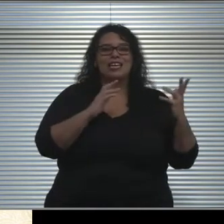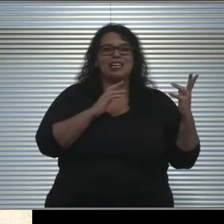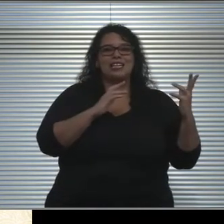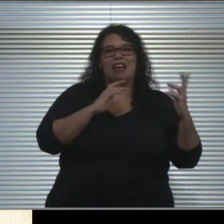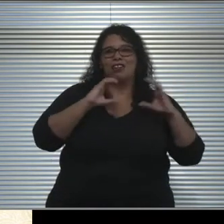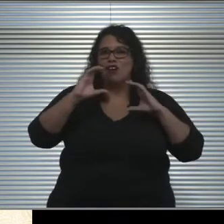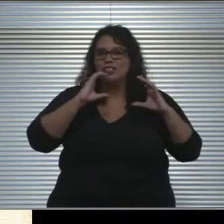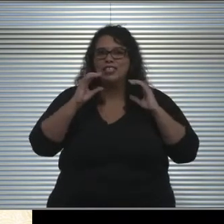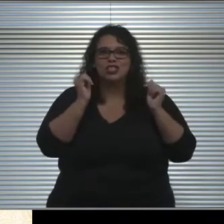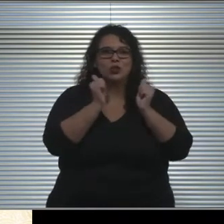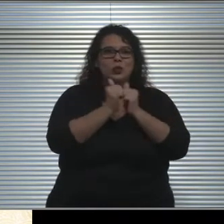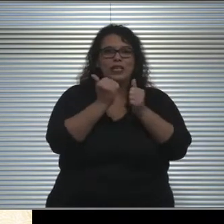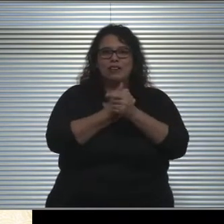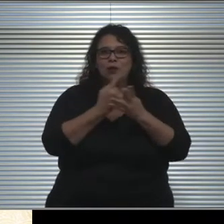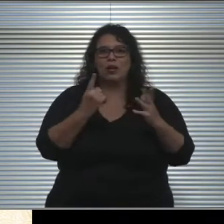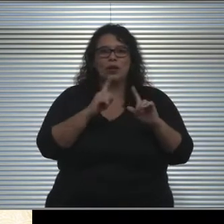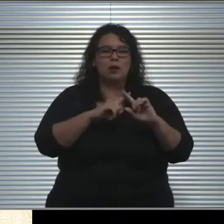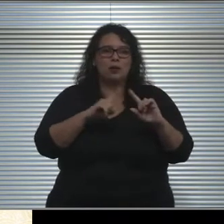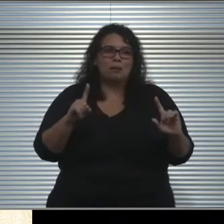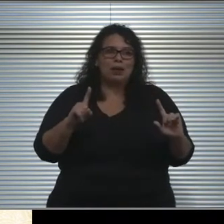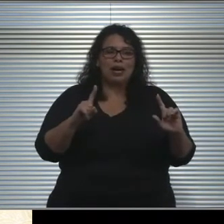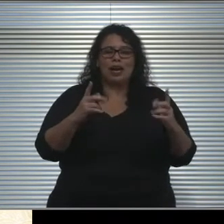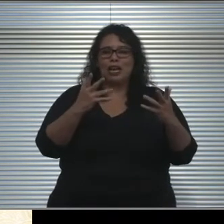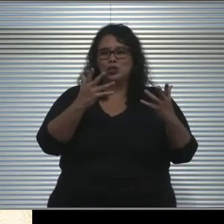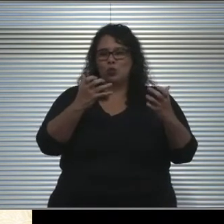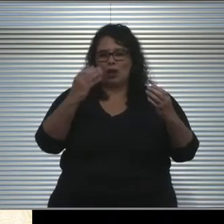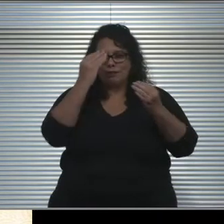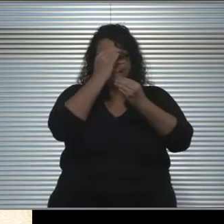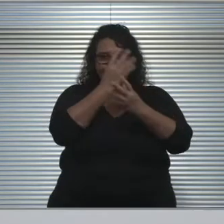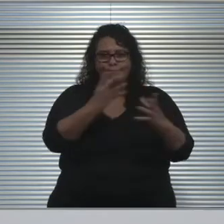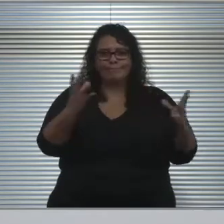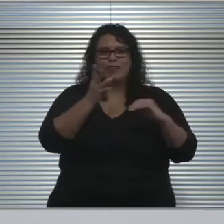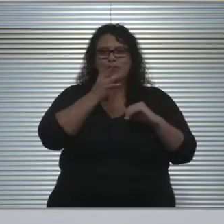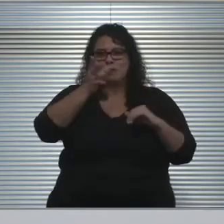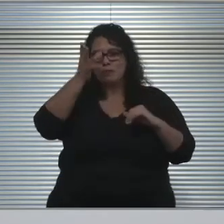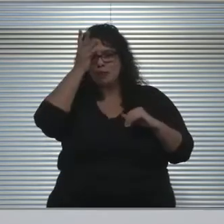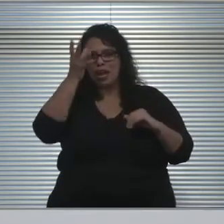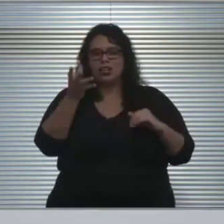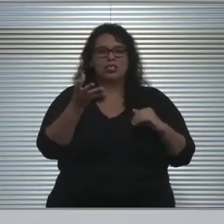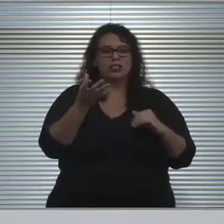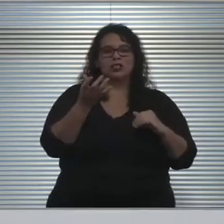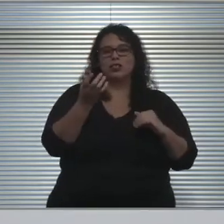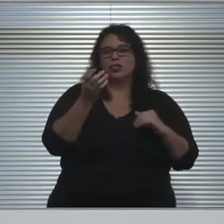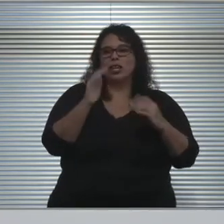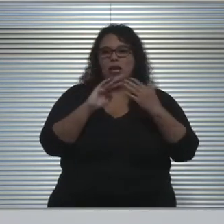But I just wanna put that disclaimer out there so our parents know. So if you hear something a little bit different tomorrow